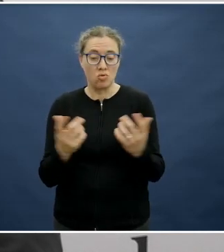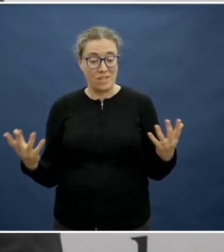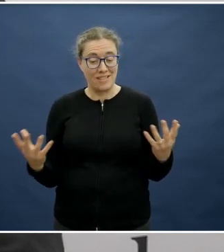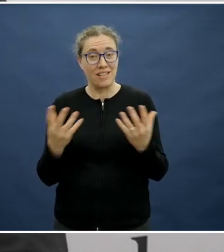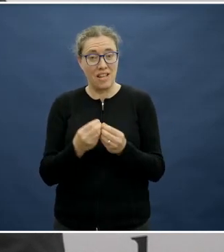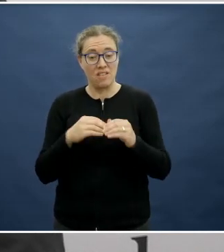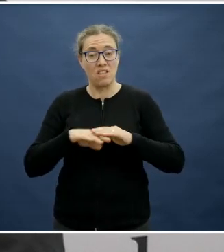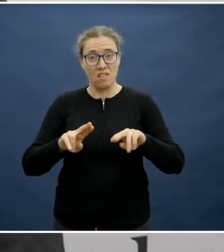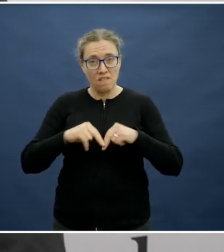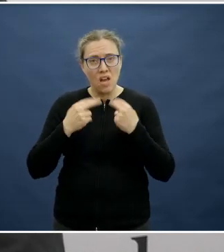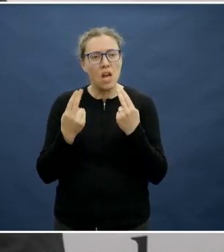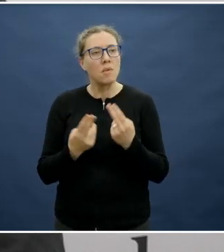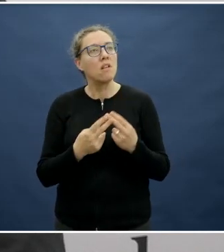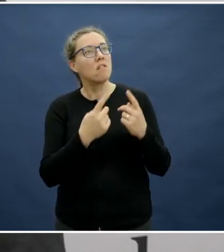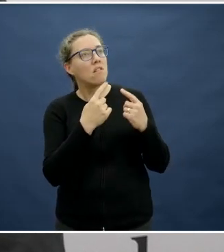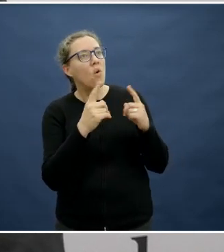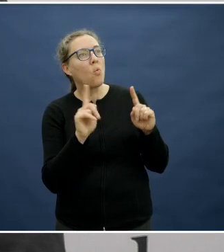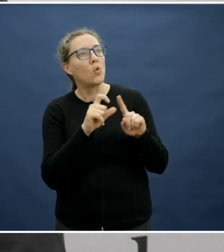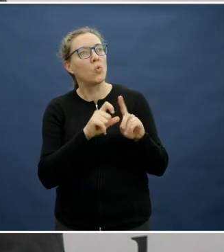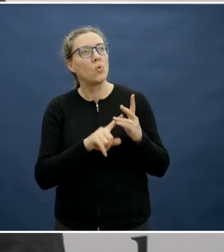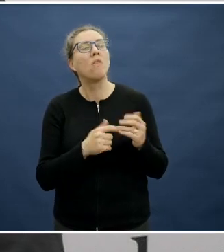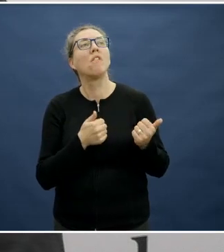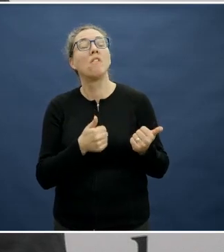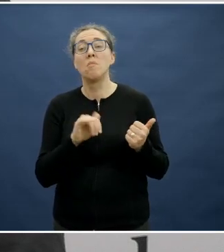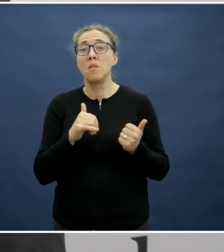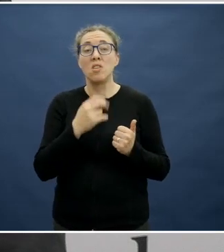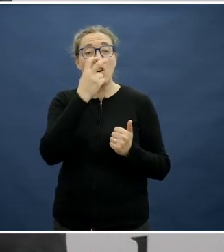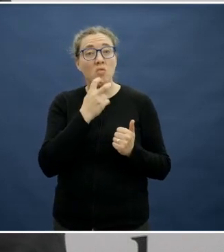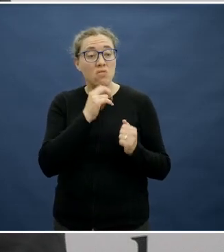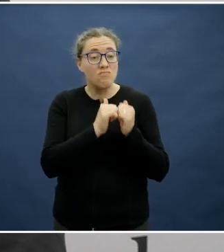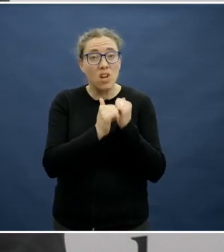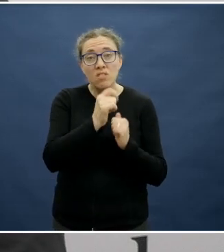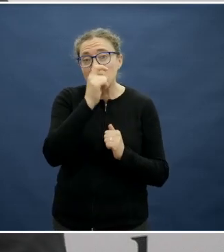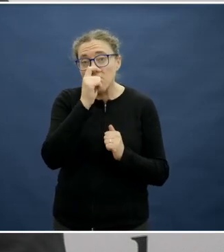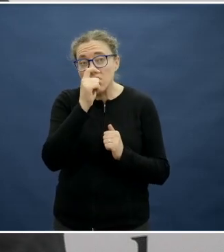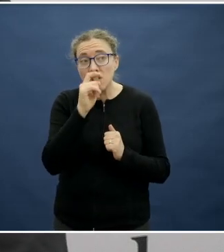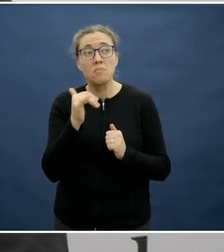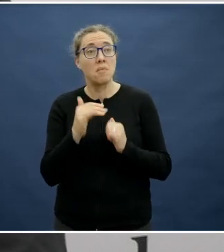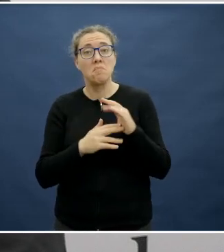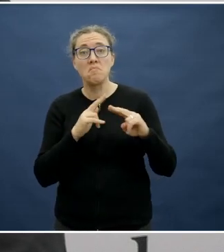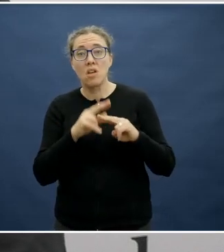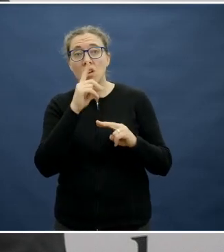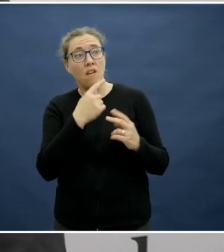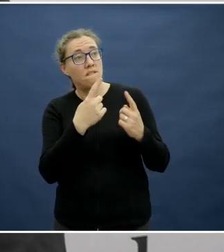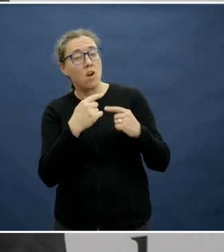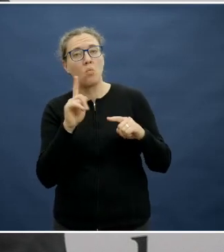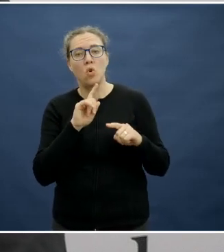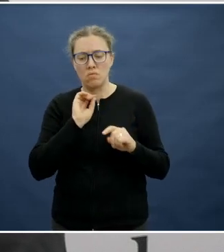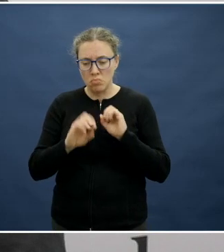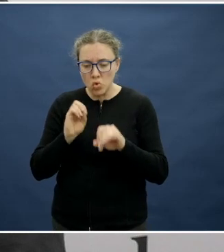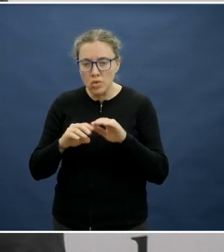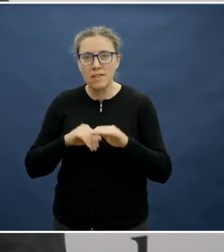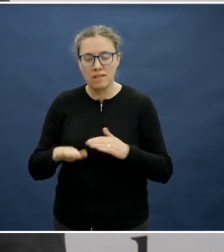So a bit of positive influence from again an older sibling or a parent.